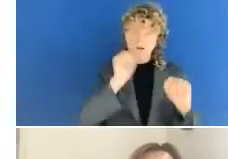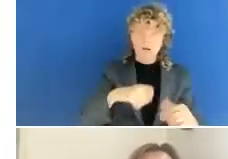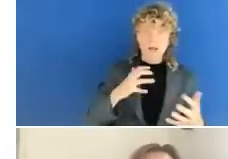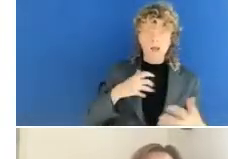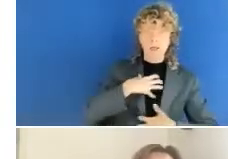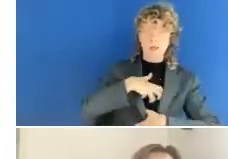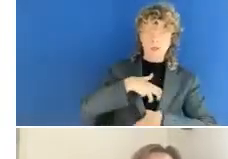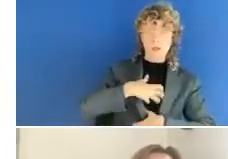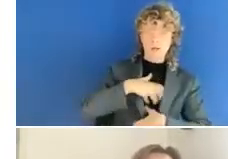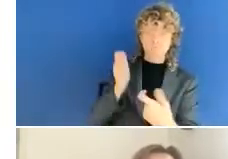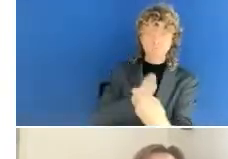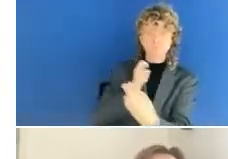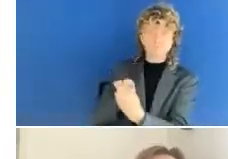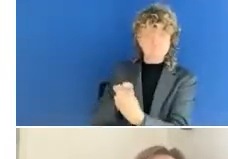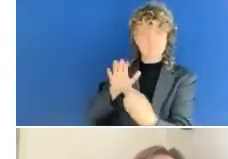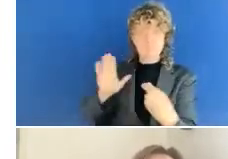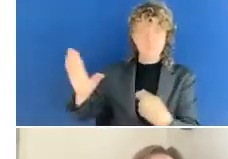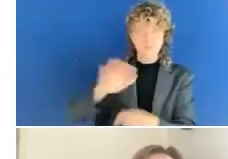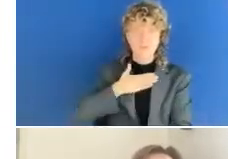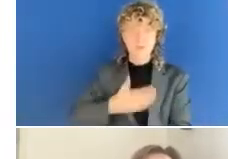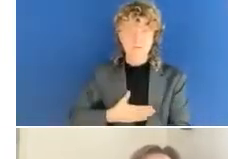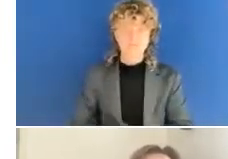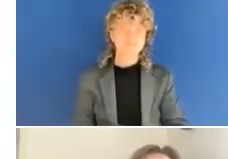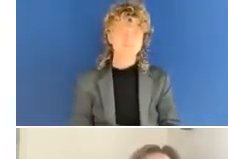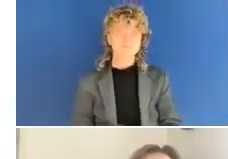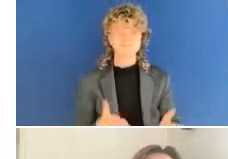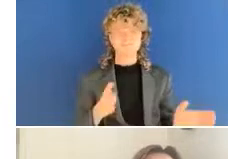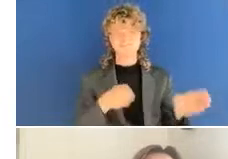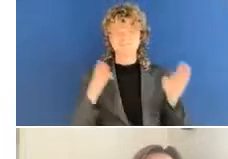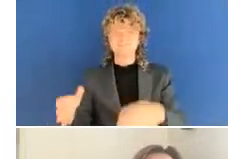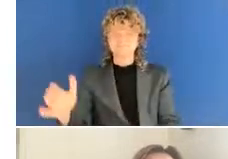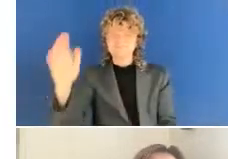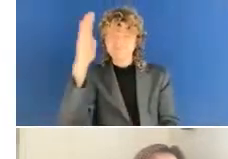that the directive has an impact one way or another, and I think we will hear more about